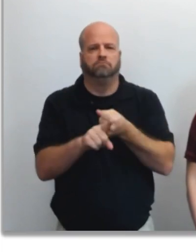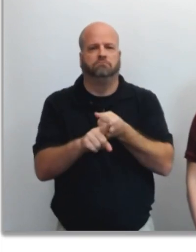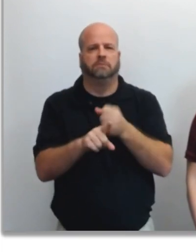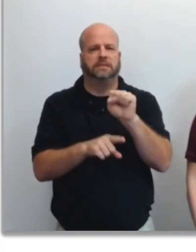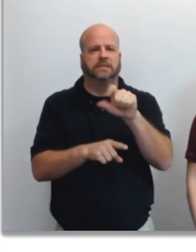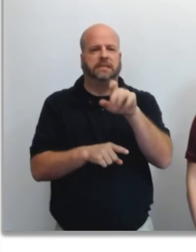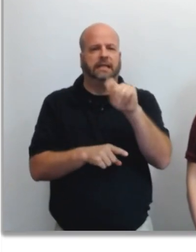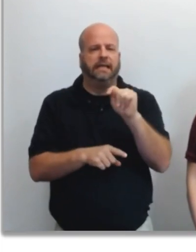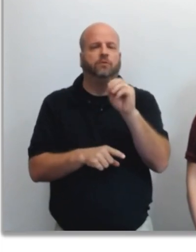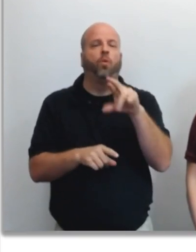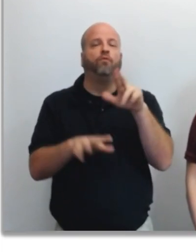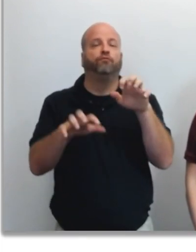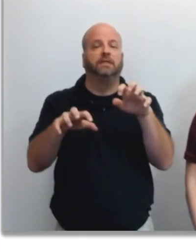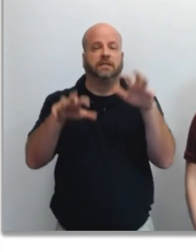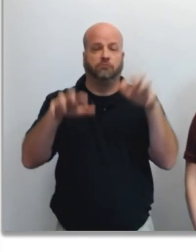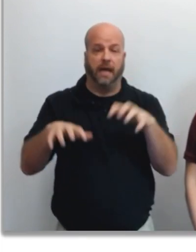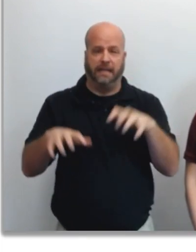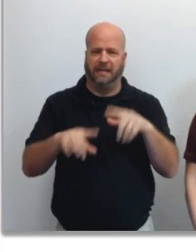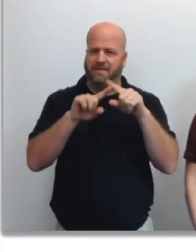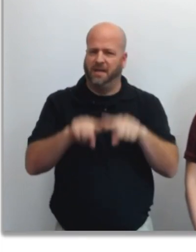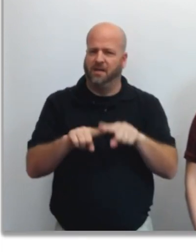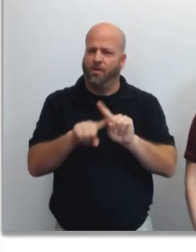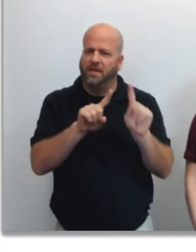Depending on the type of weather system affecting your area,